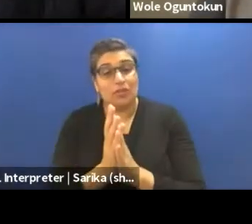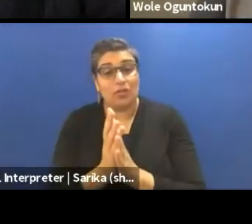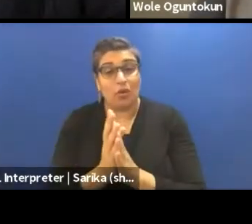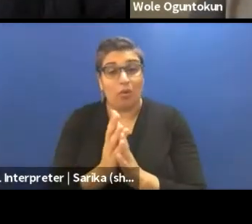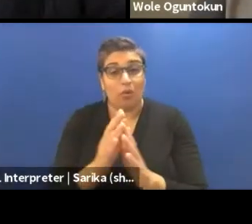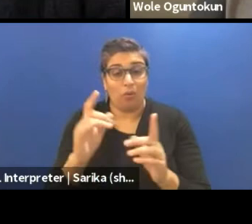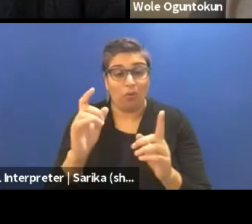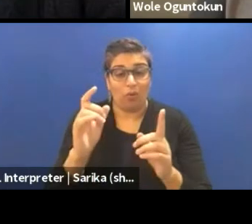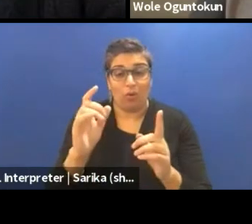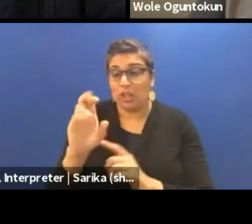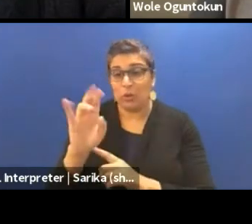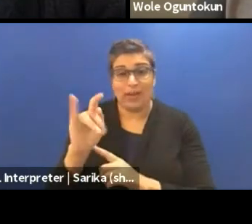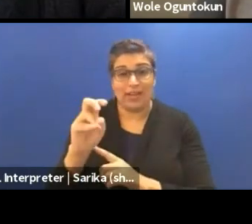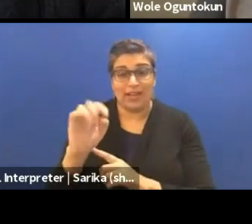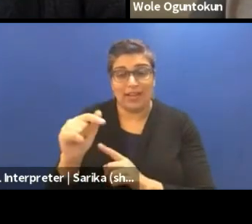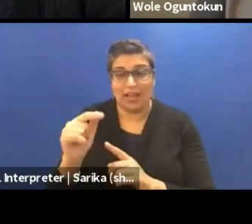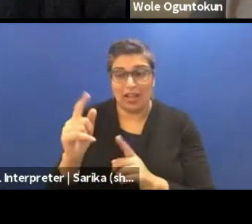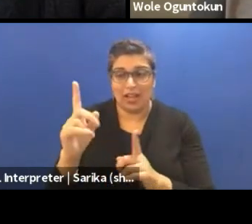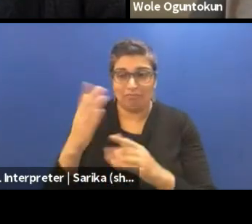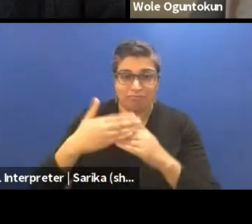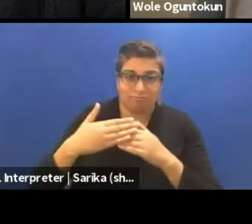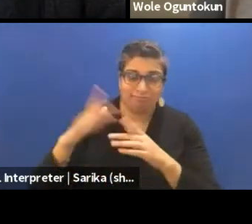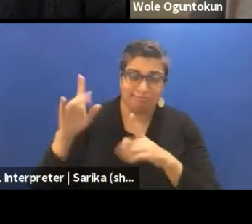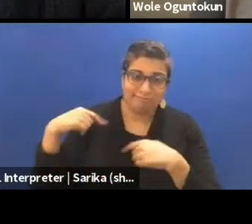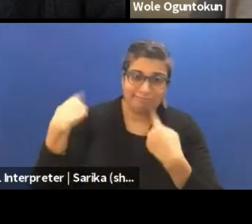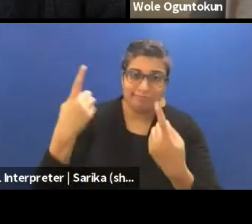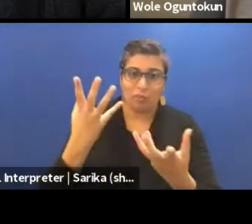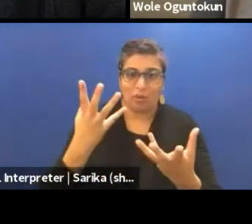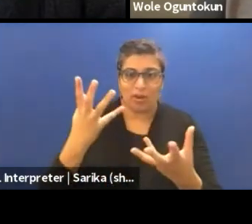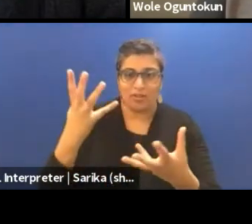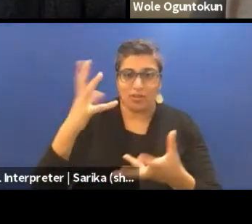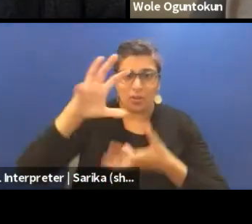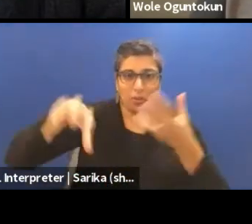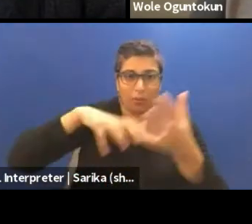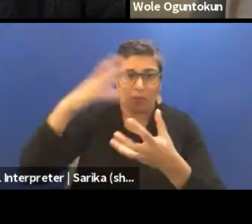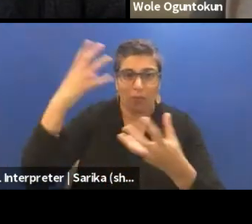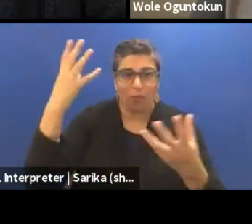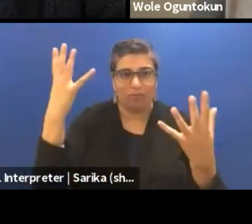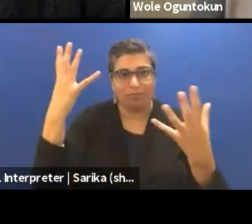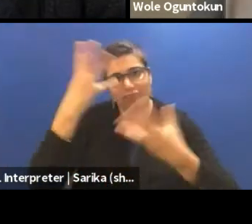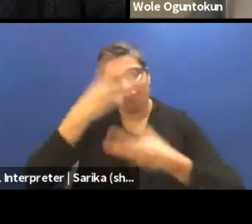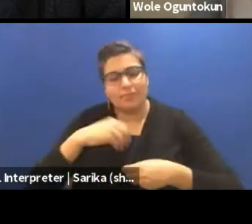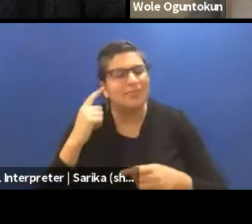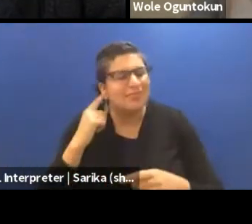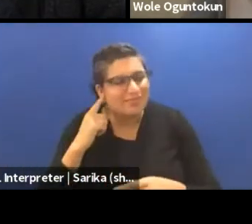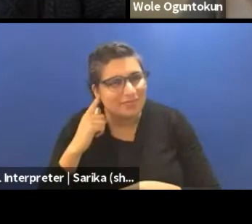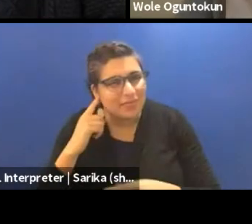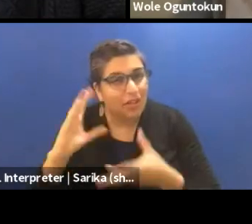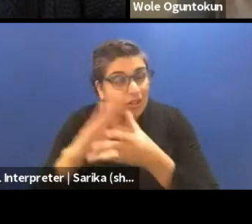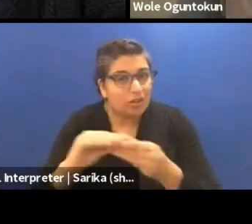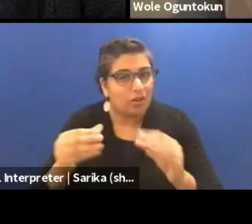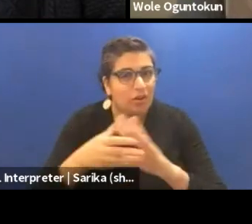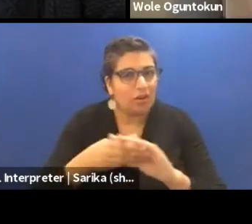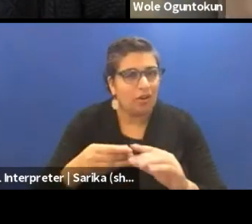over the years we wanted to mix in perspectives and also stories from all over the world,